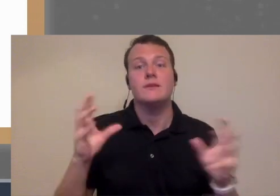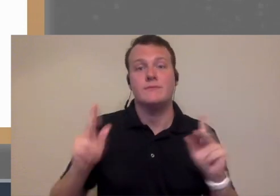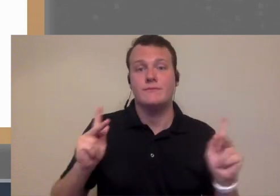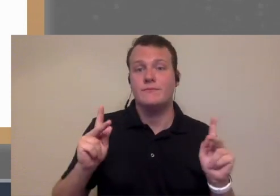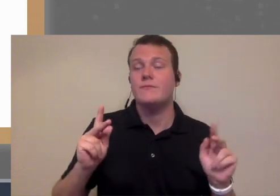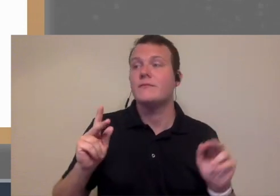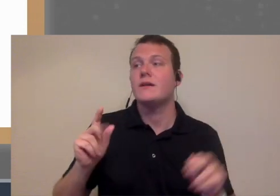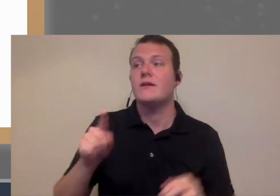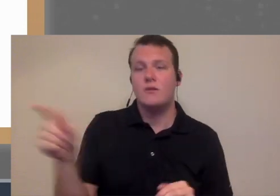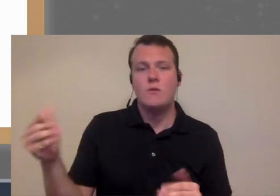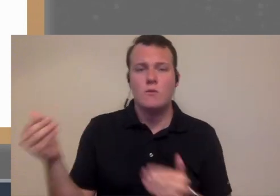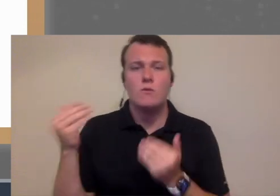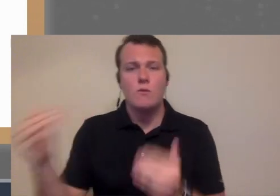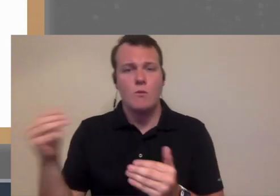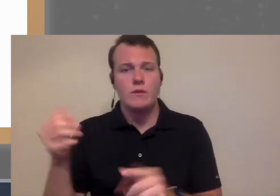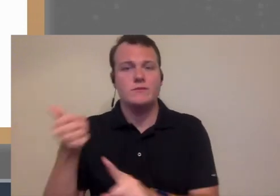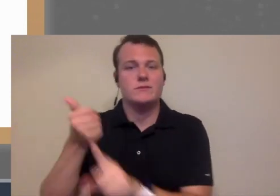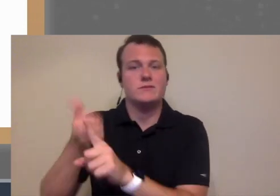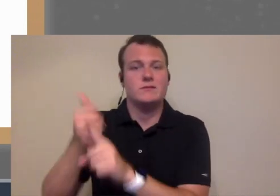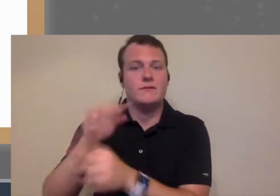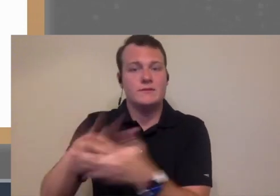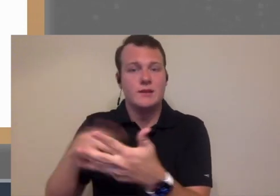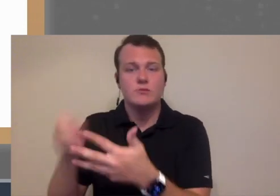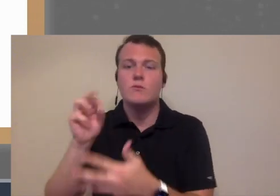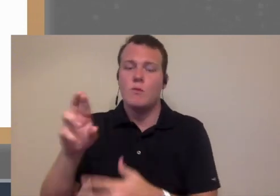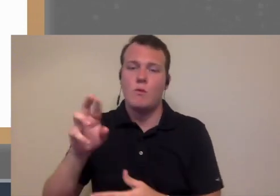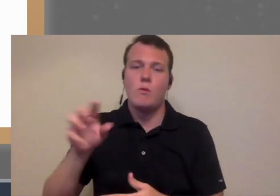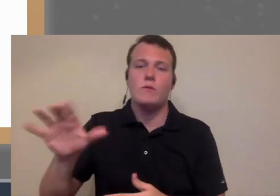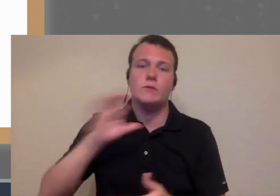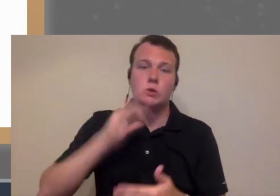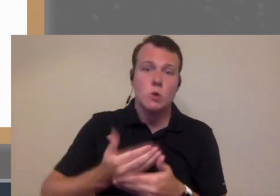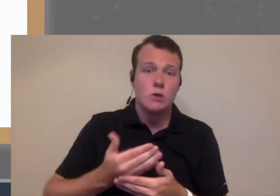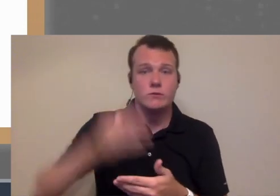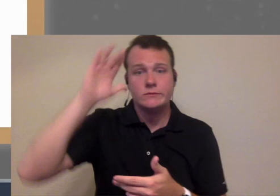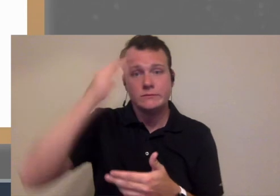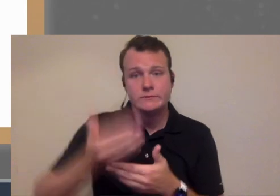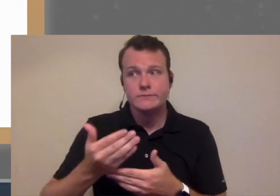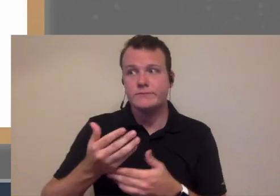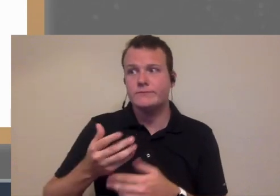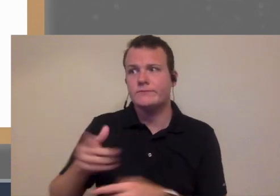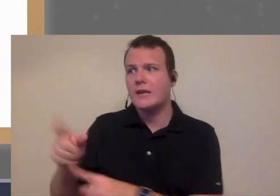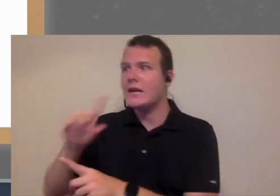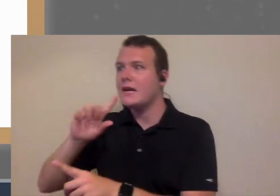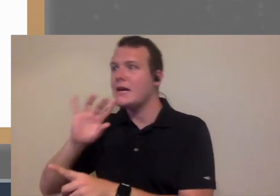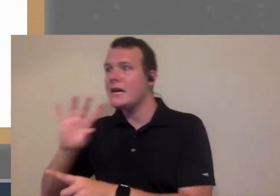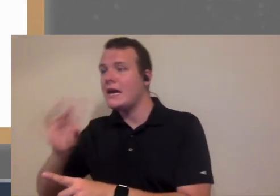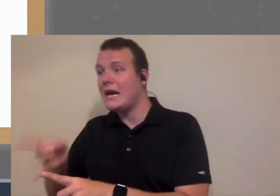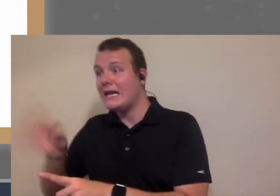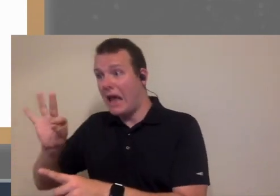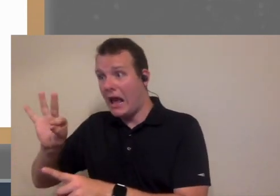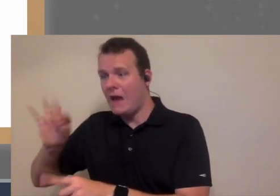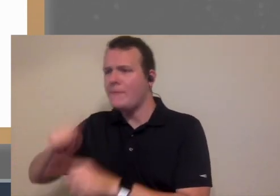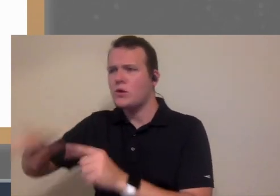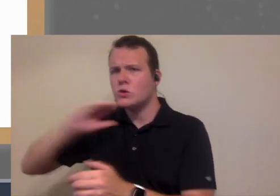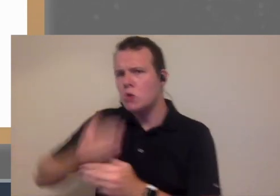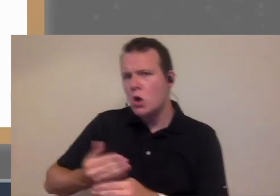that will stop schedule or other kids will self schedule for them right it's the patients 89 but the daughters 61 and so she would love the schedule online